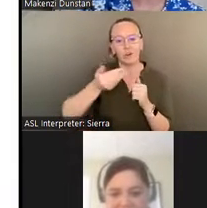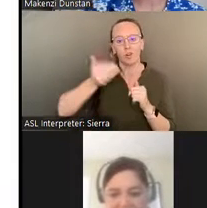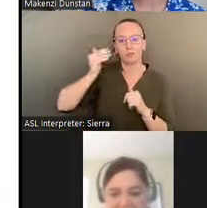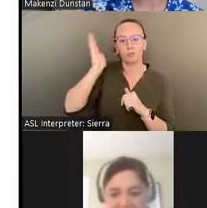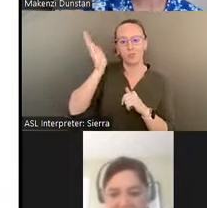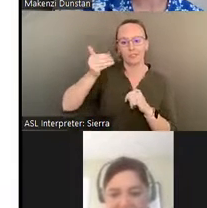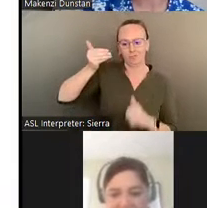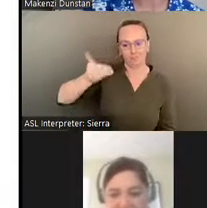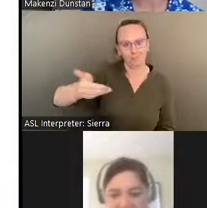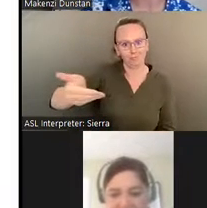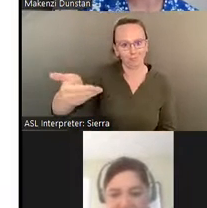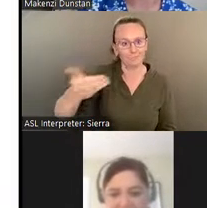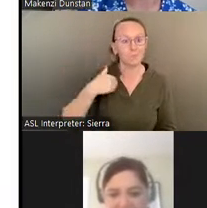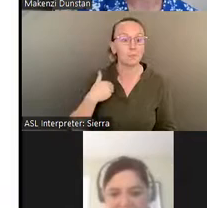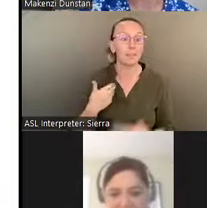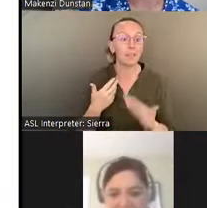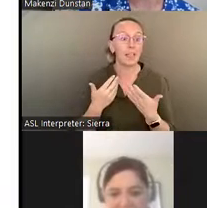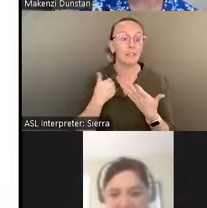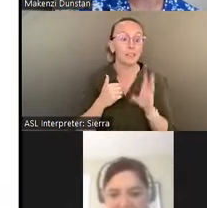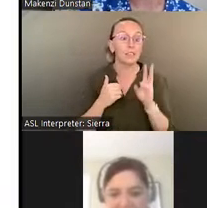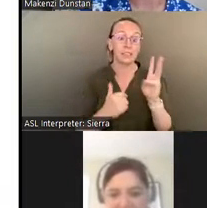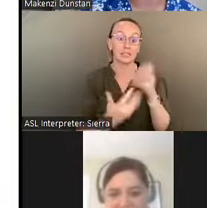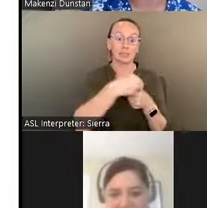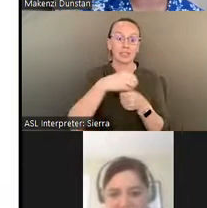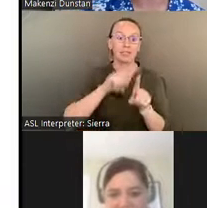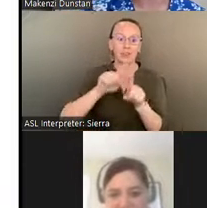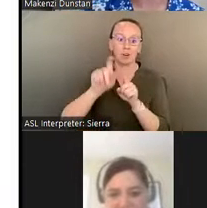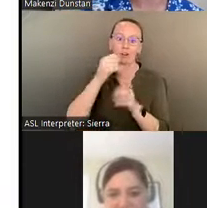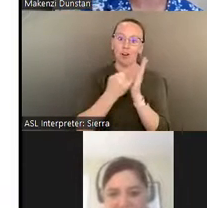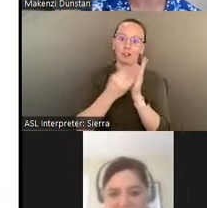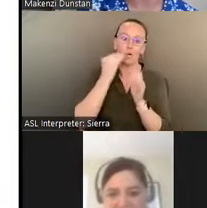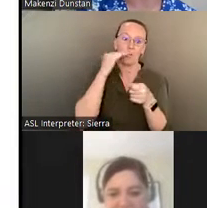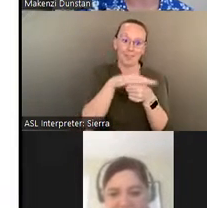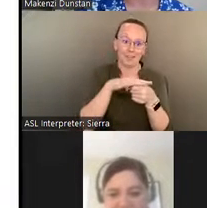six participating artist home sites, including Pasaquan, which is the third stop on this